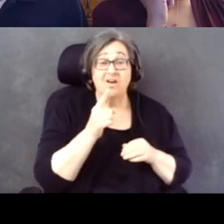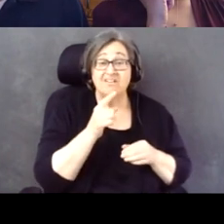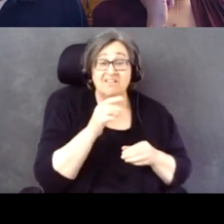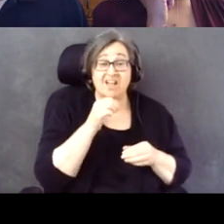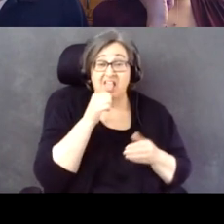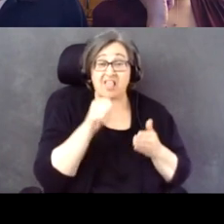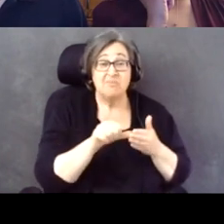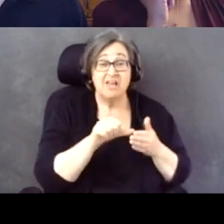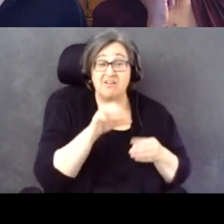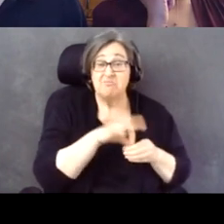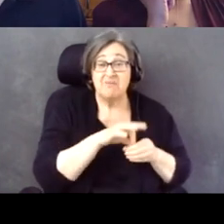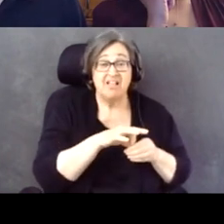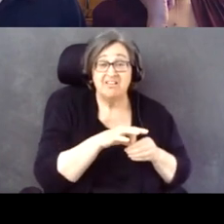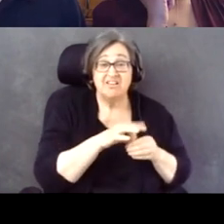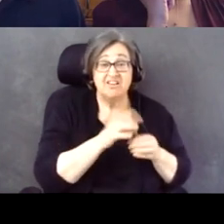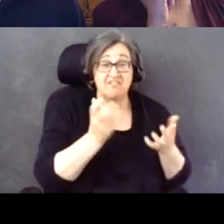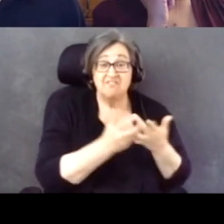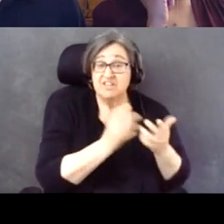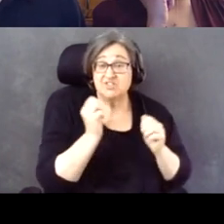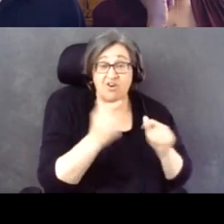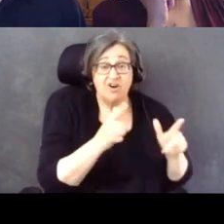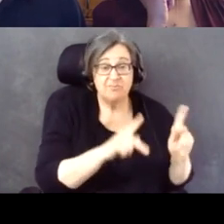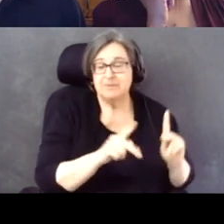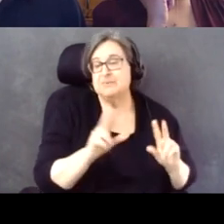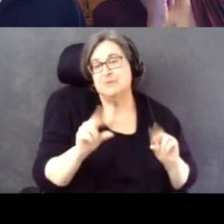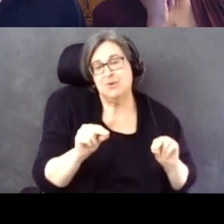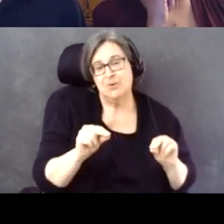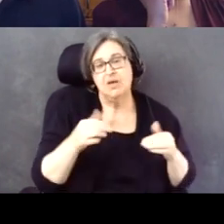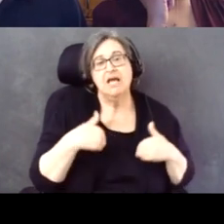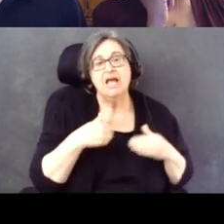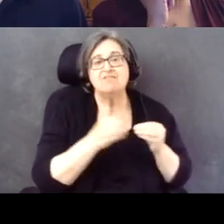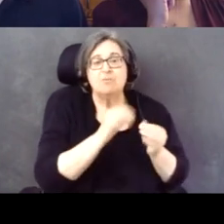Having options to vote will help the turnout of people with disabilities.